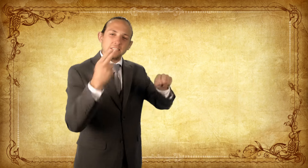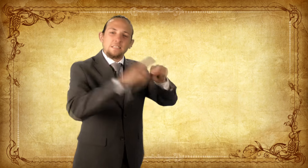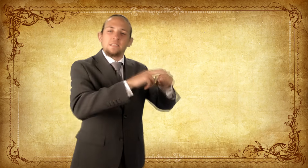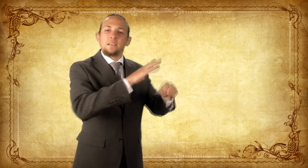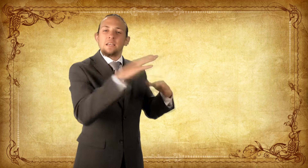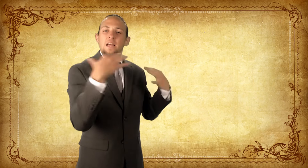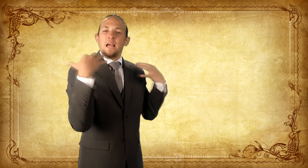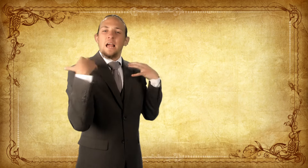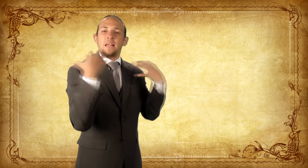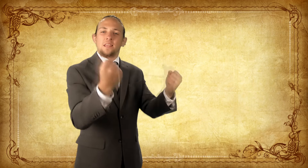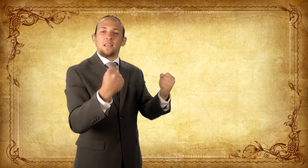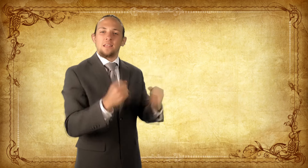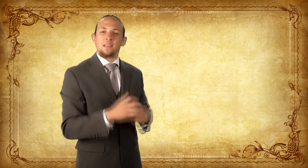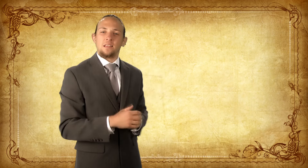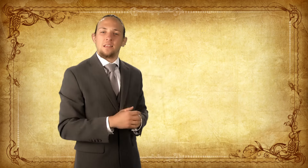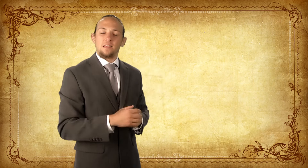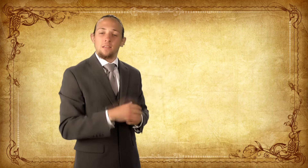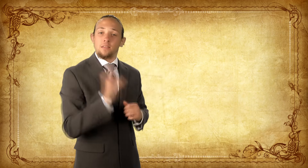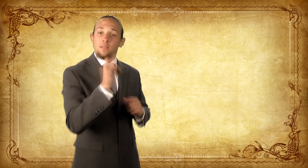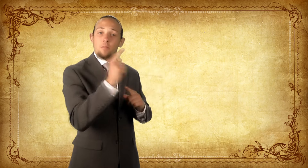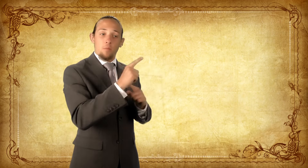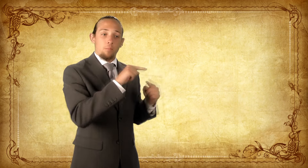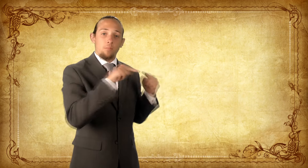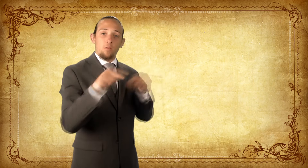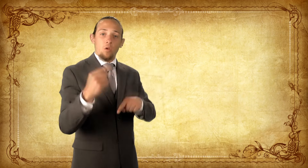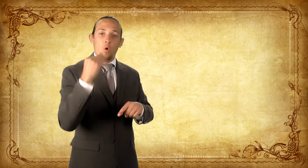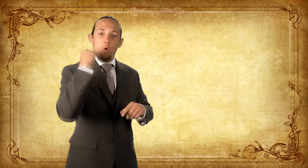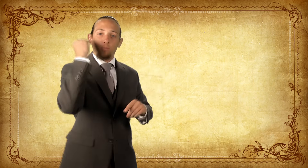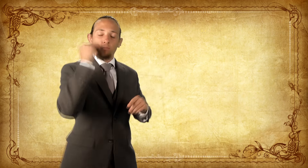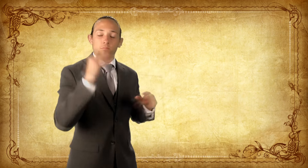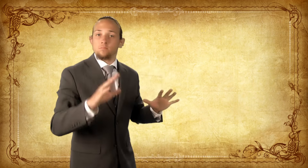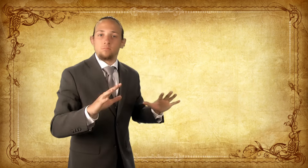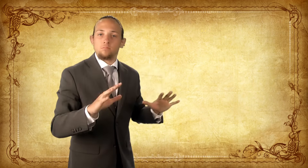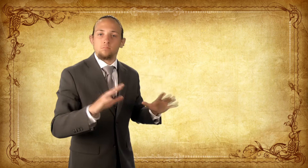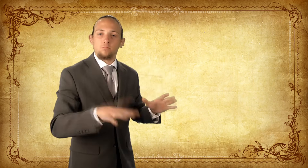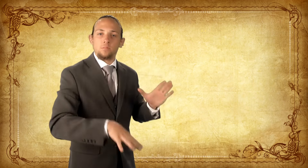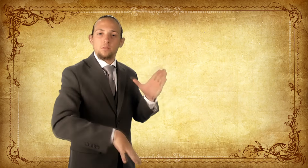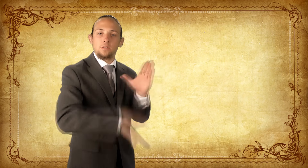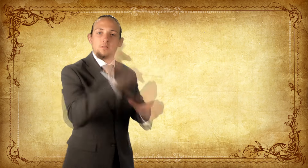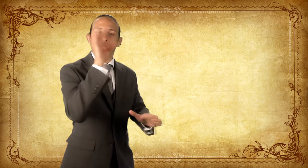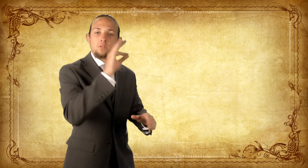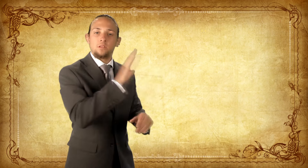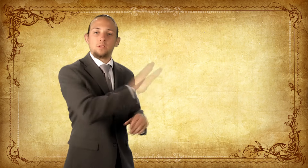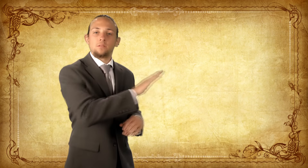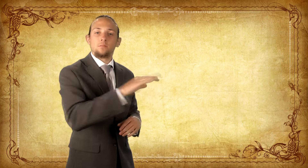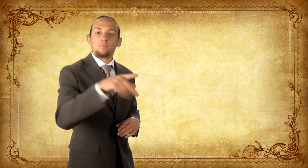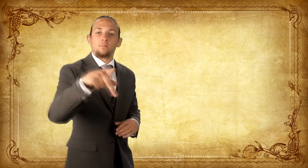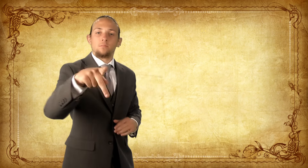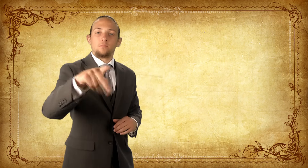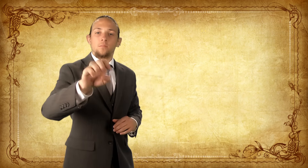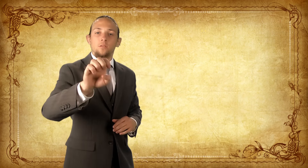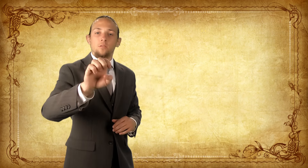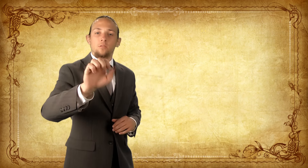and allow his health to recover. This trip home helped Thomas discover his pearl.